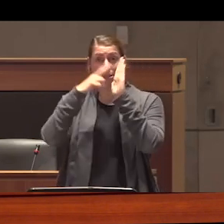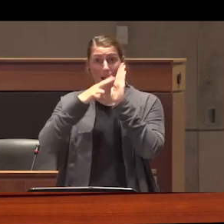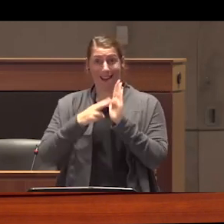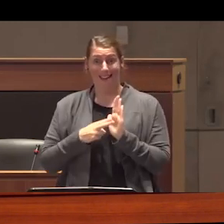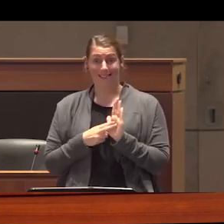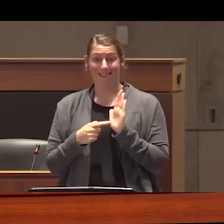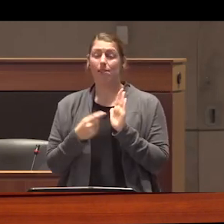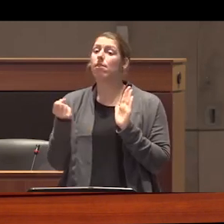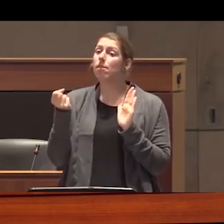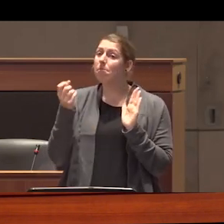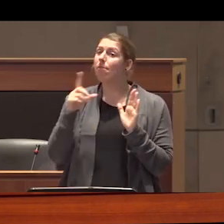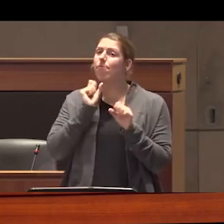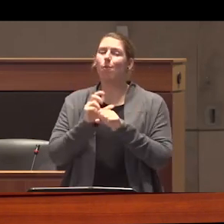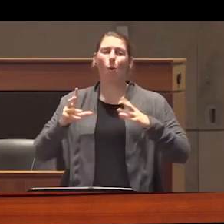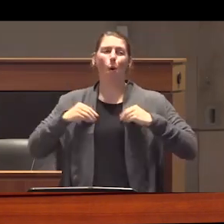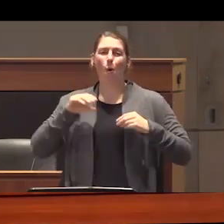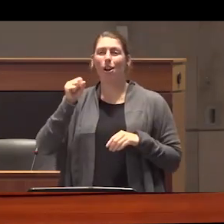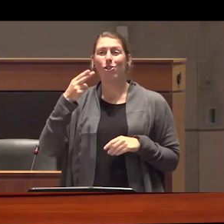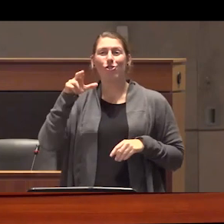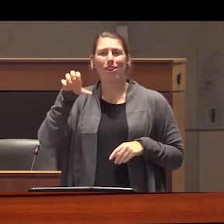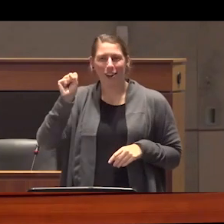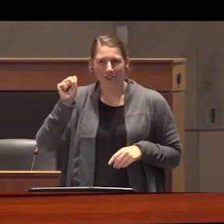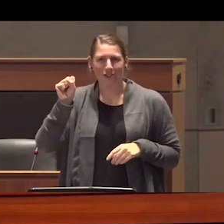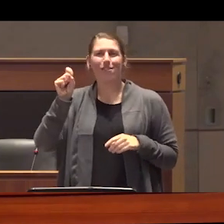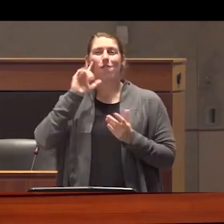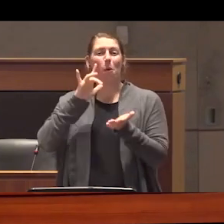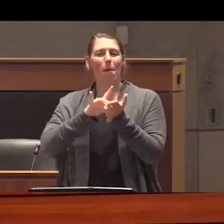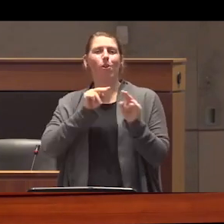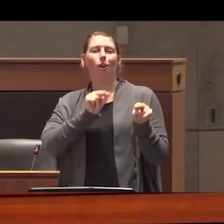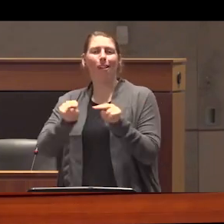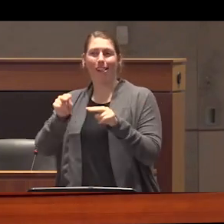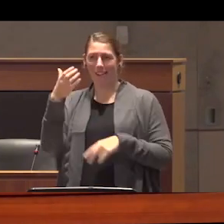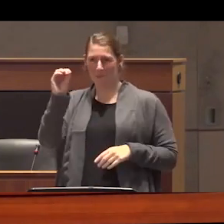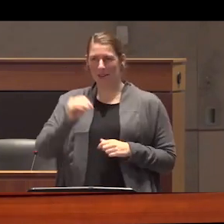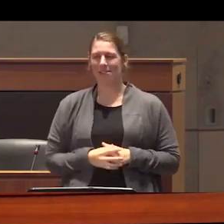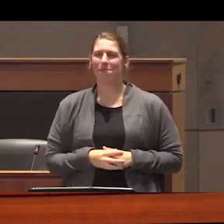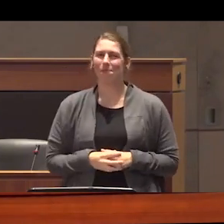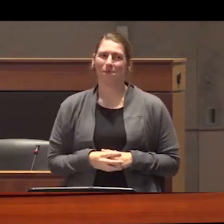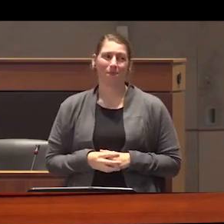letter many own shares in or right right own medical monitoring companies these companies